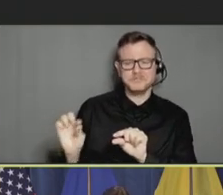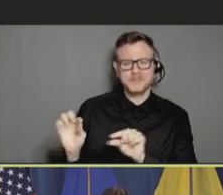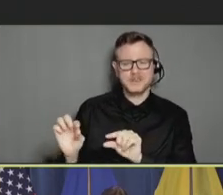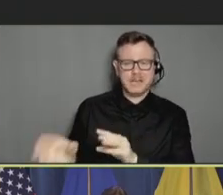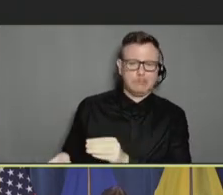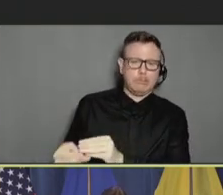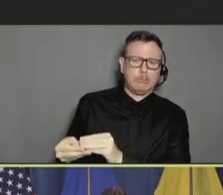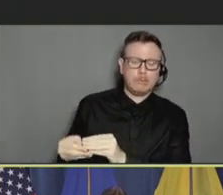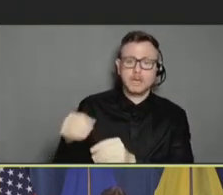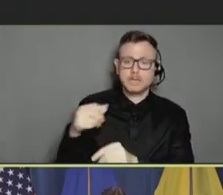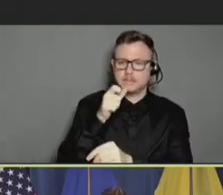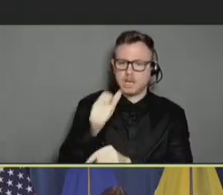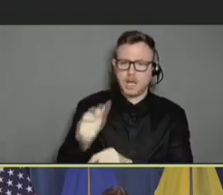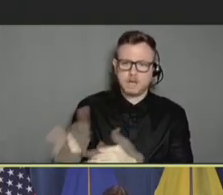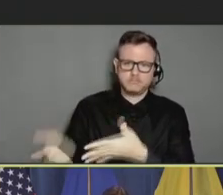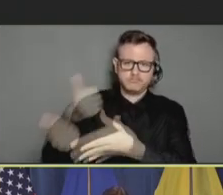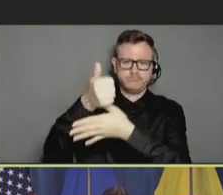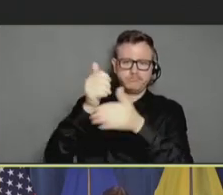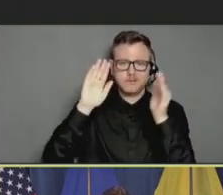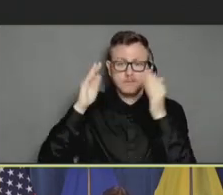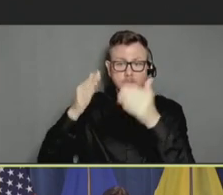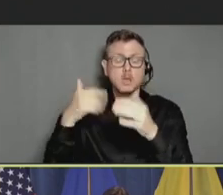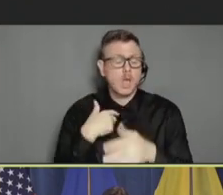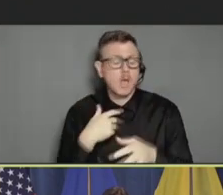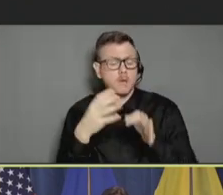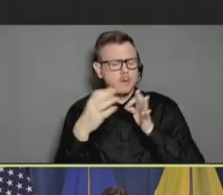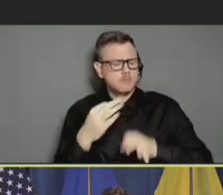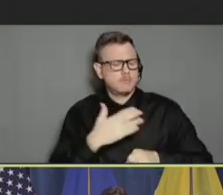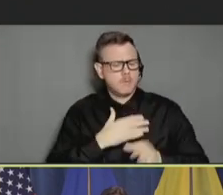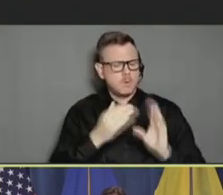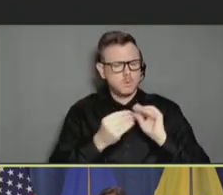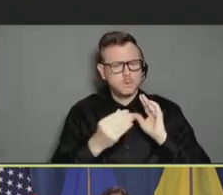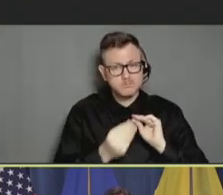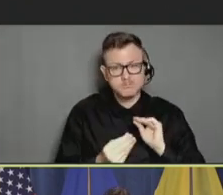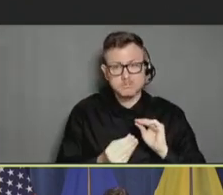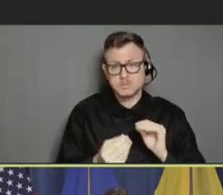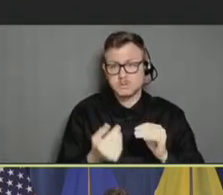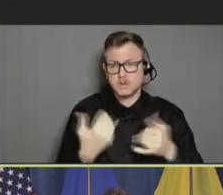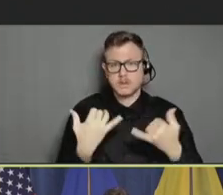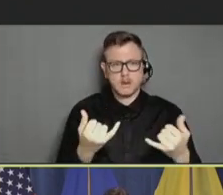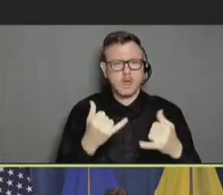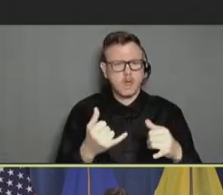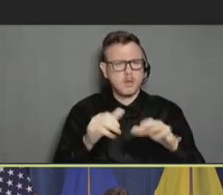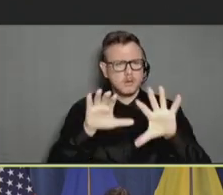So, I've told you a little bit about my story, but what about what's happening nationally,